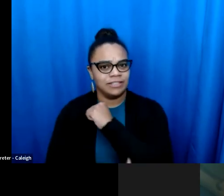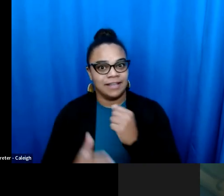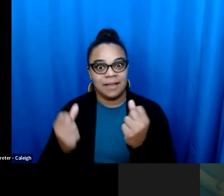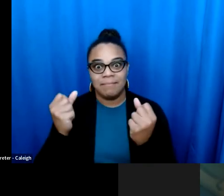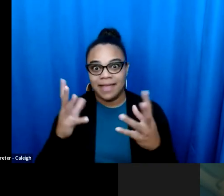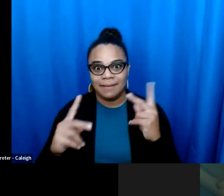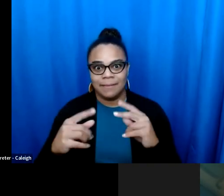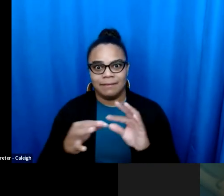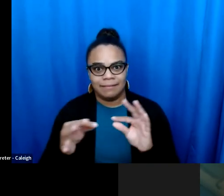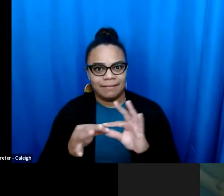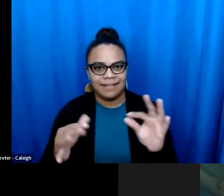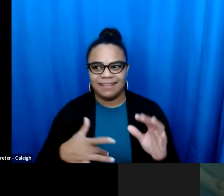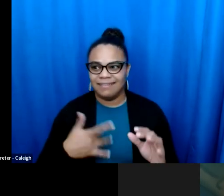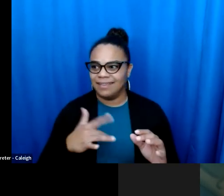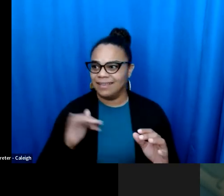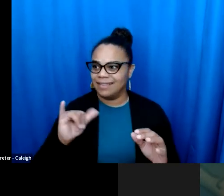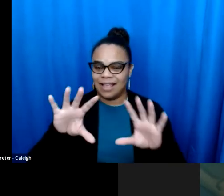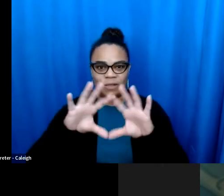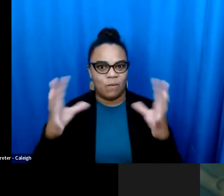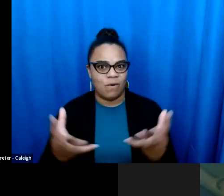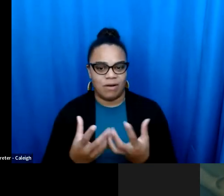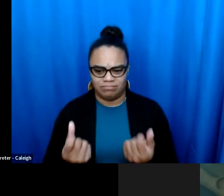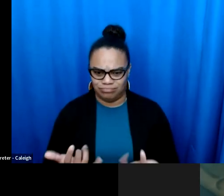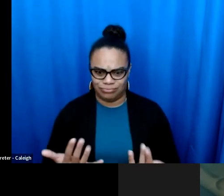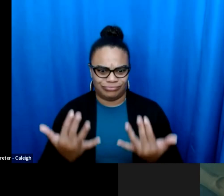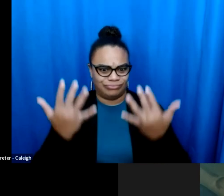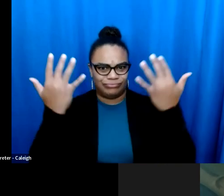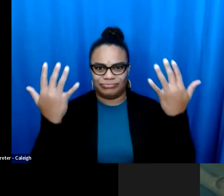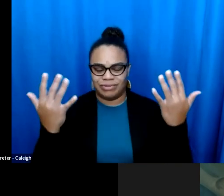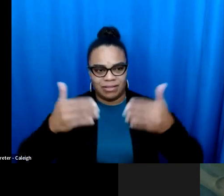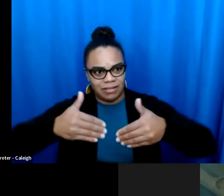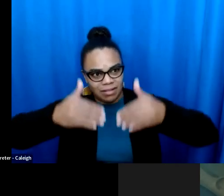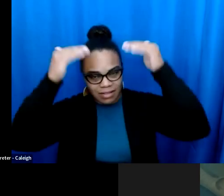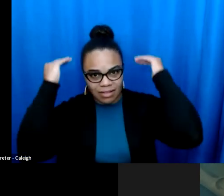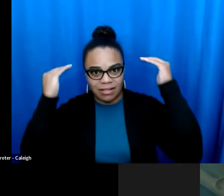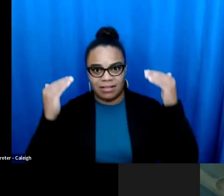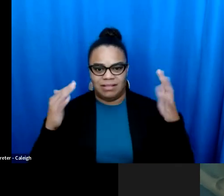like Oregon? >> MICAH: As I talk to folks here and around the country, so many You know. So as I talk to folks here and around the country, so many people say that the world feels like it's on fire, and then it just seems overwhelming.